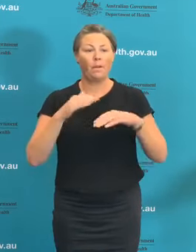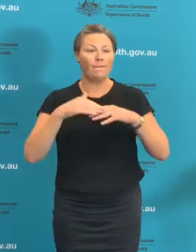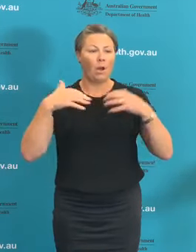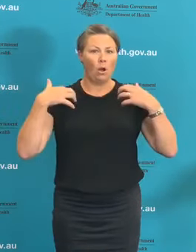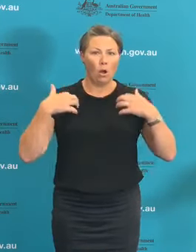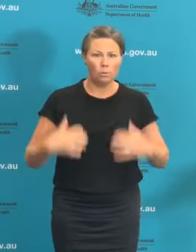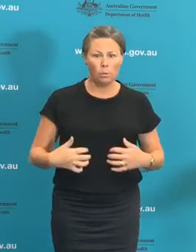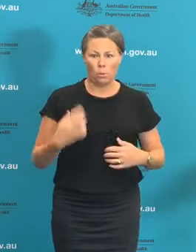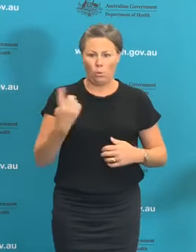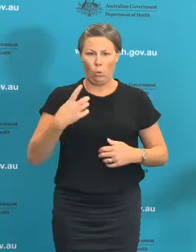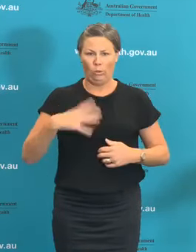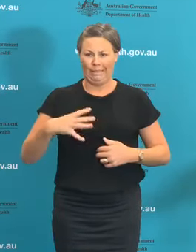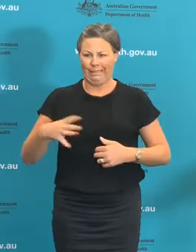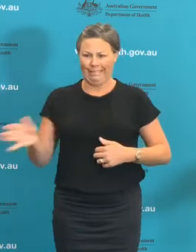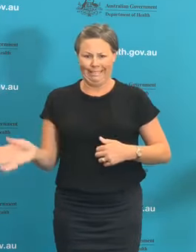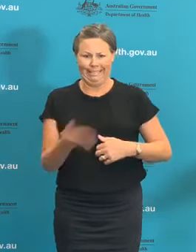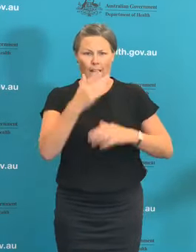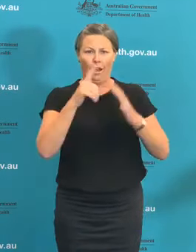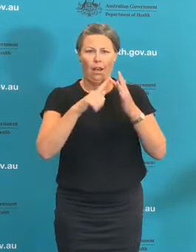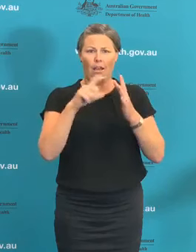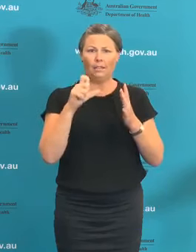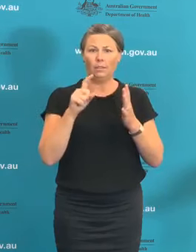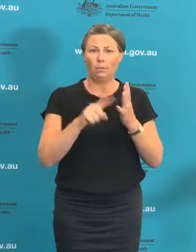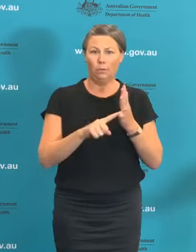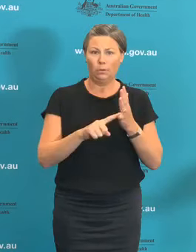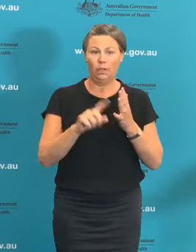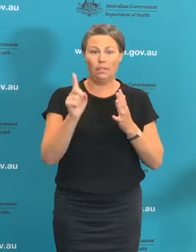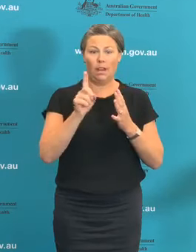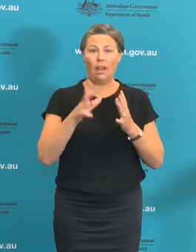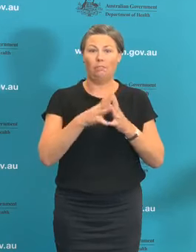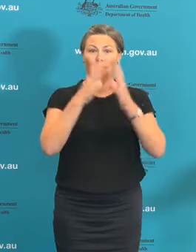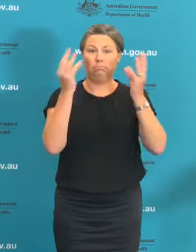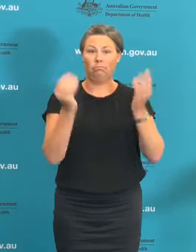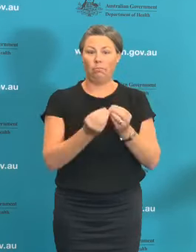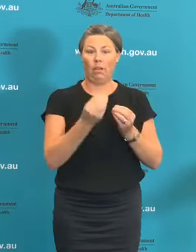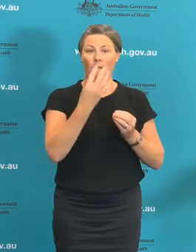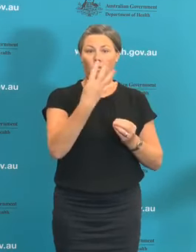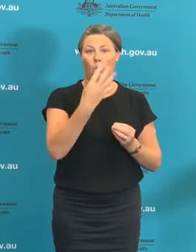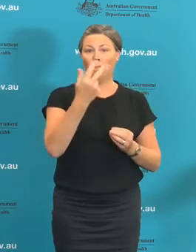need of critical care, we have 48 patients in intensive care units around